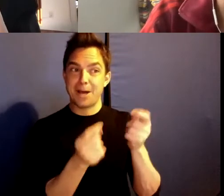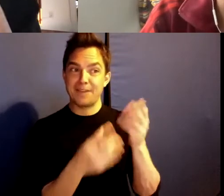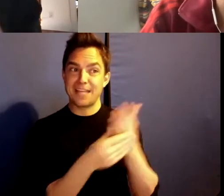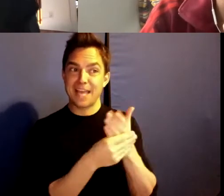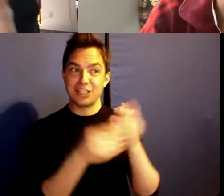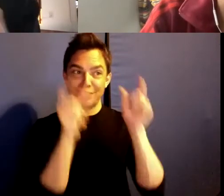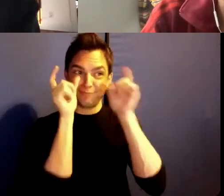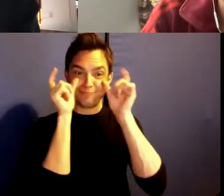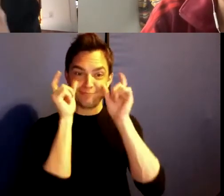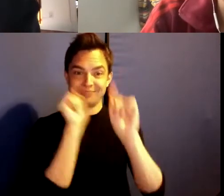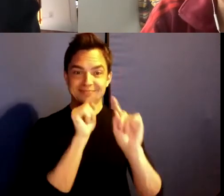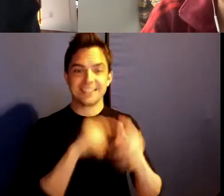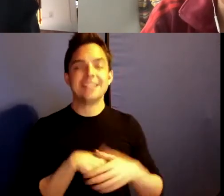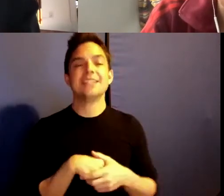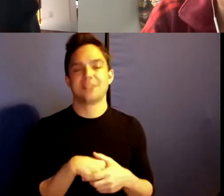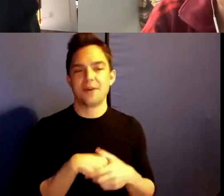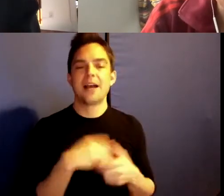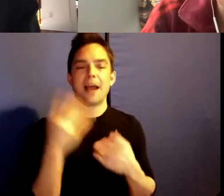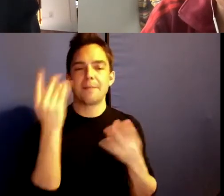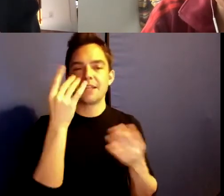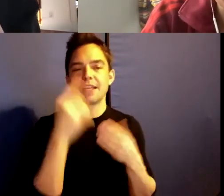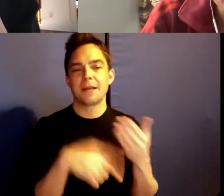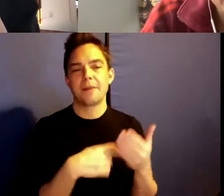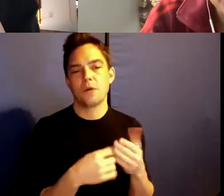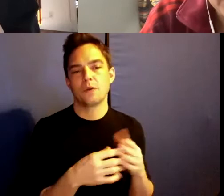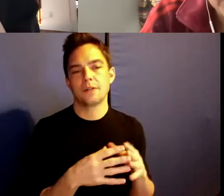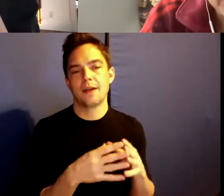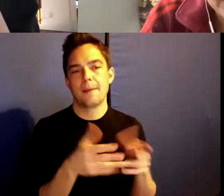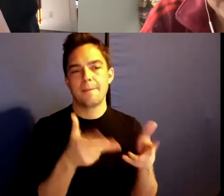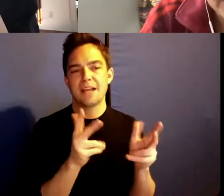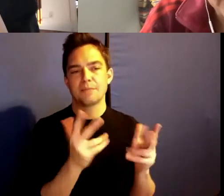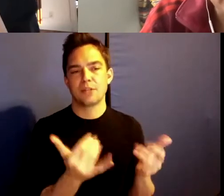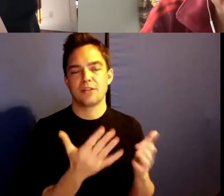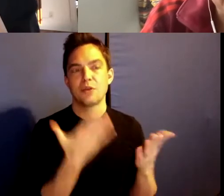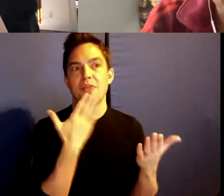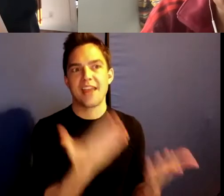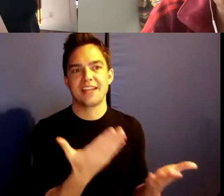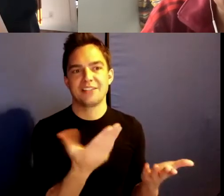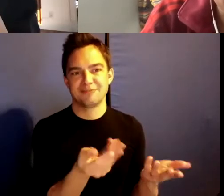So anyway, I'm thinking of basketball now, so thank you for that.